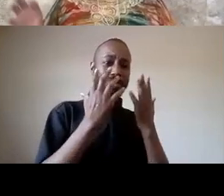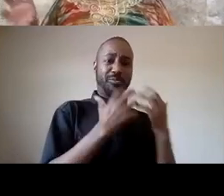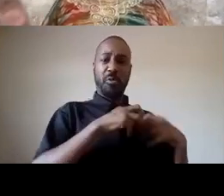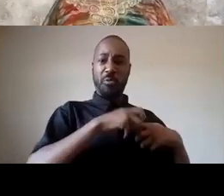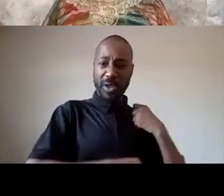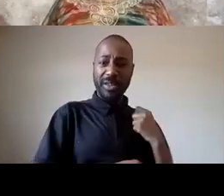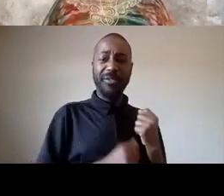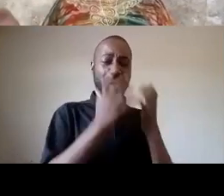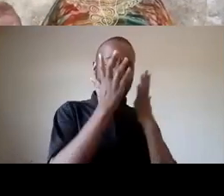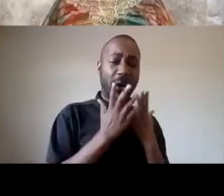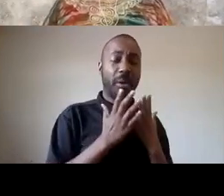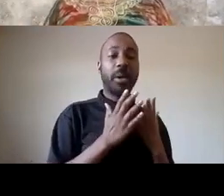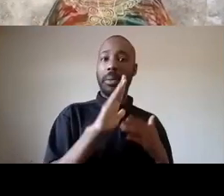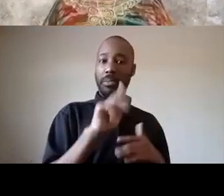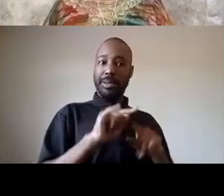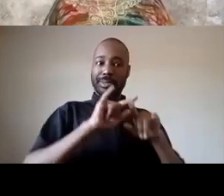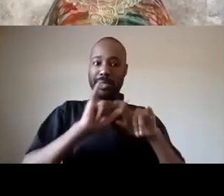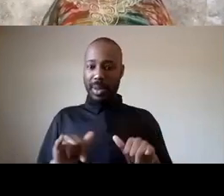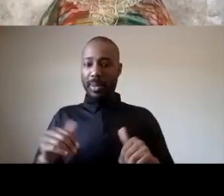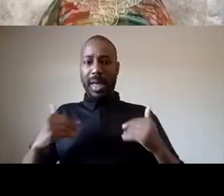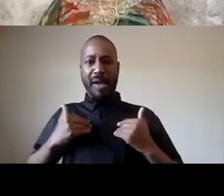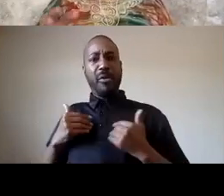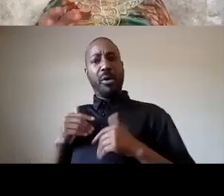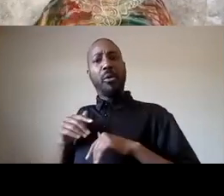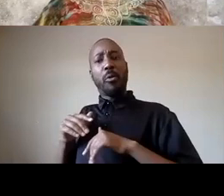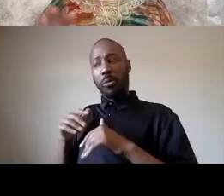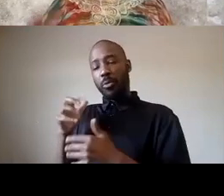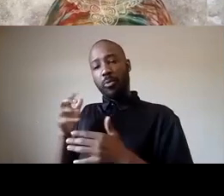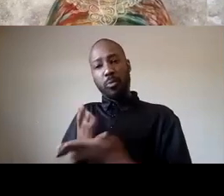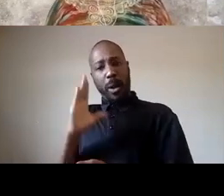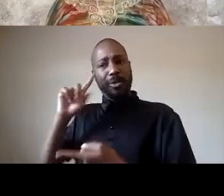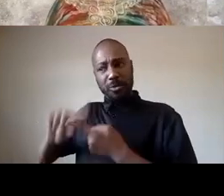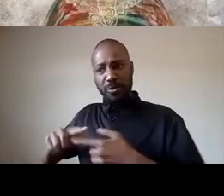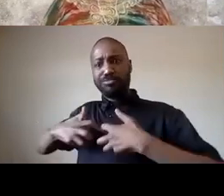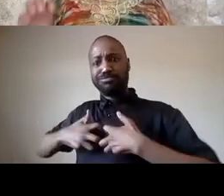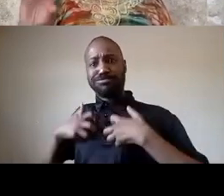we have a right to our rage and so it's unfathomable that they could